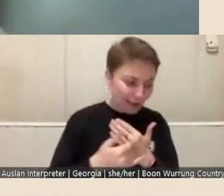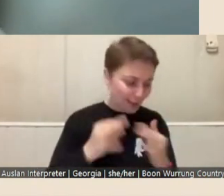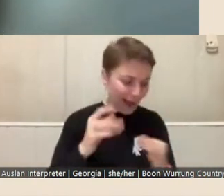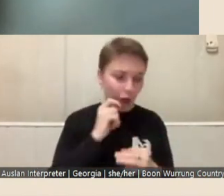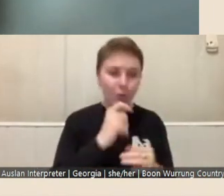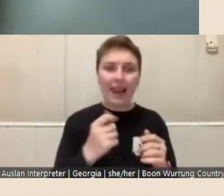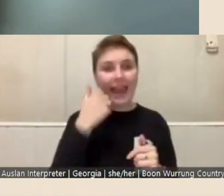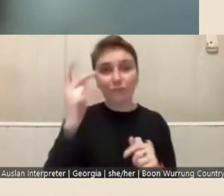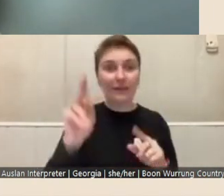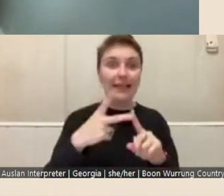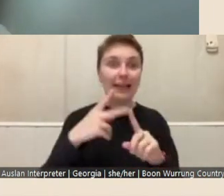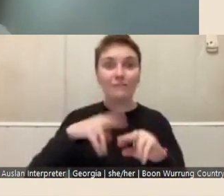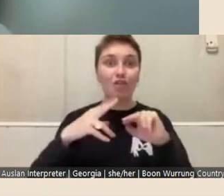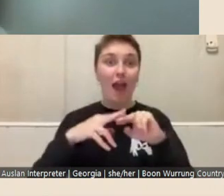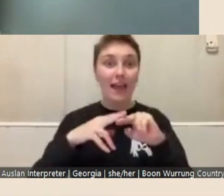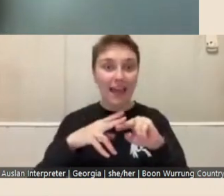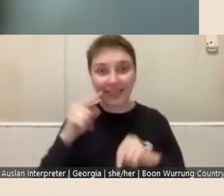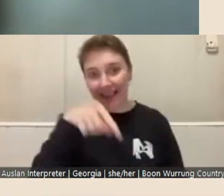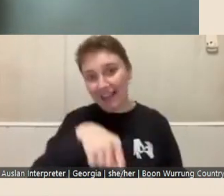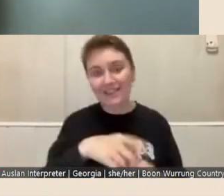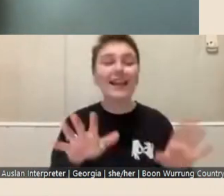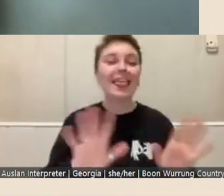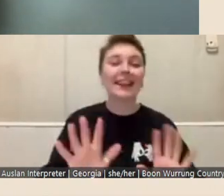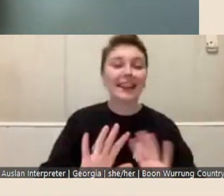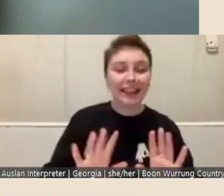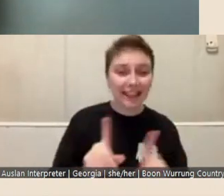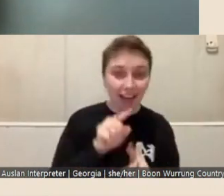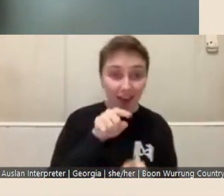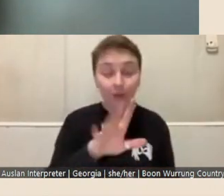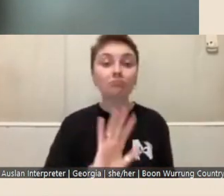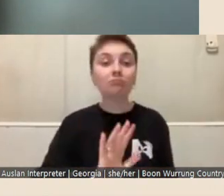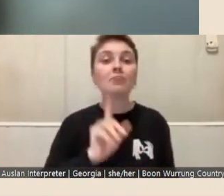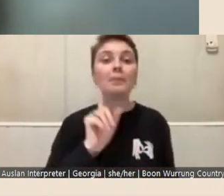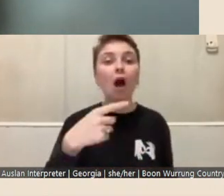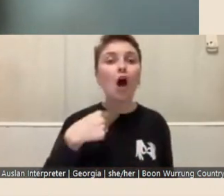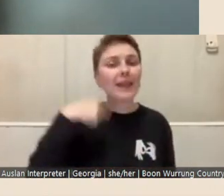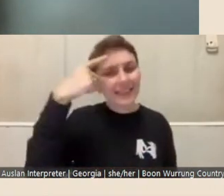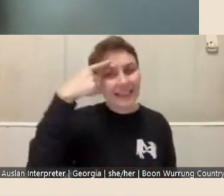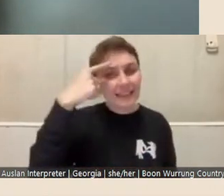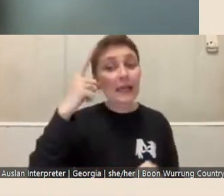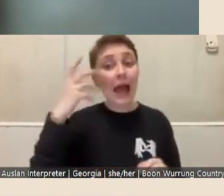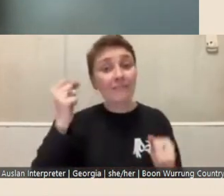or anything like that. I think as well as the expectations from the Library about the time,